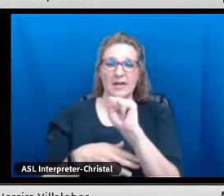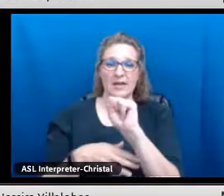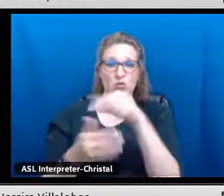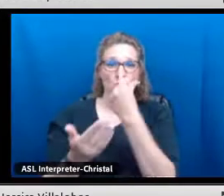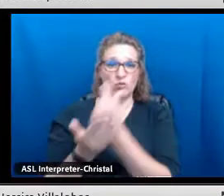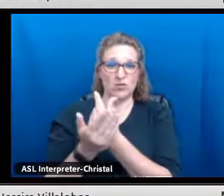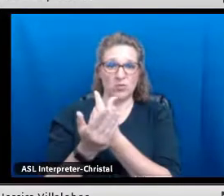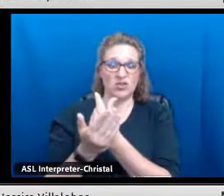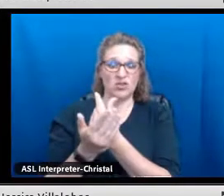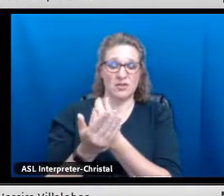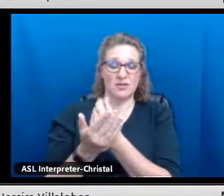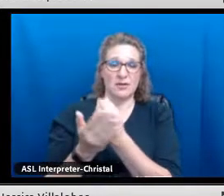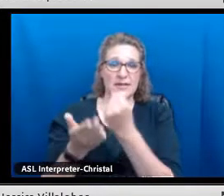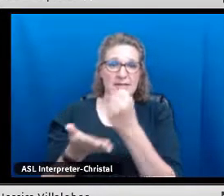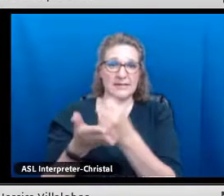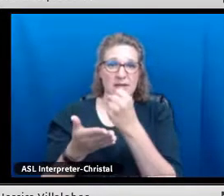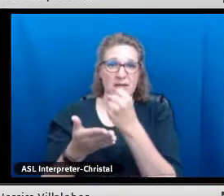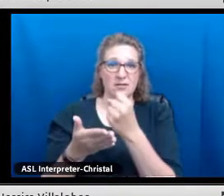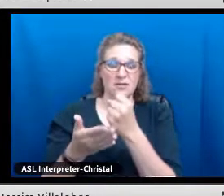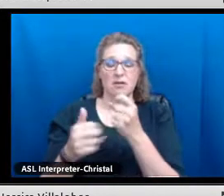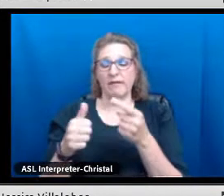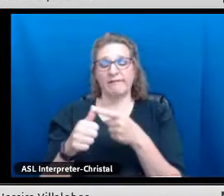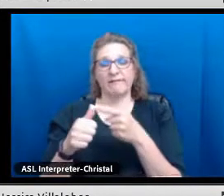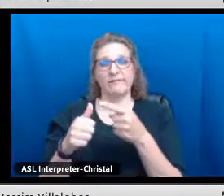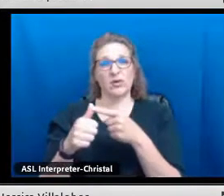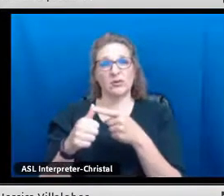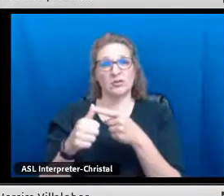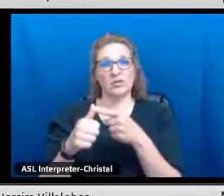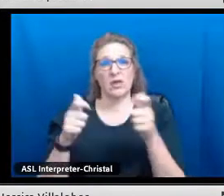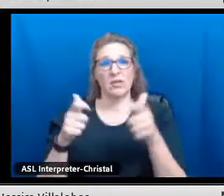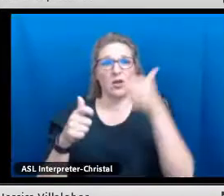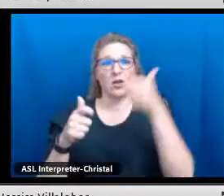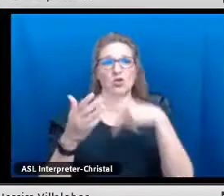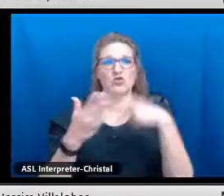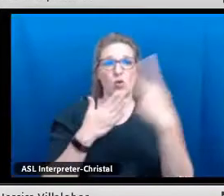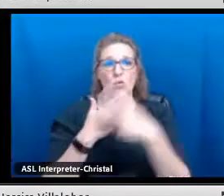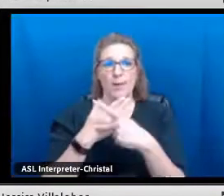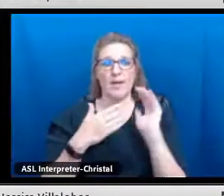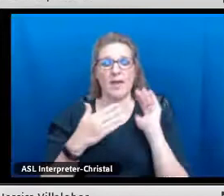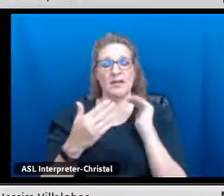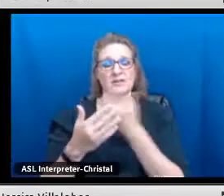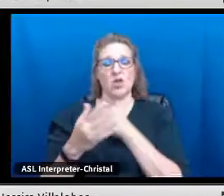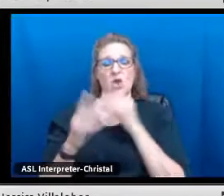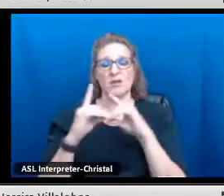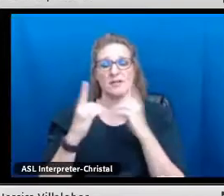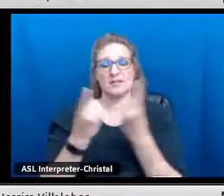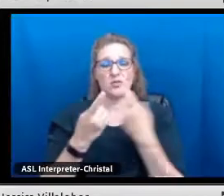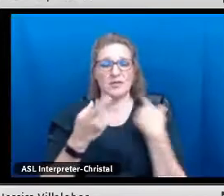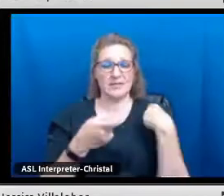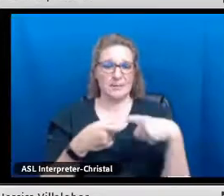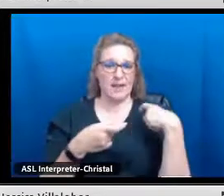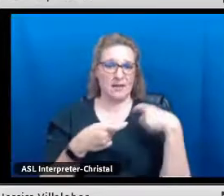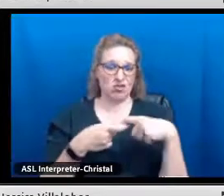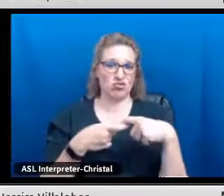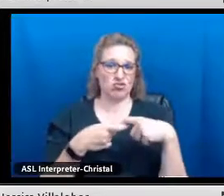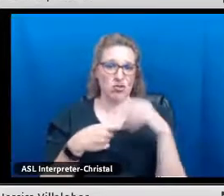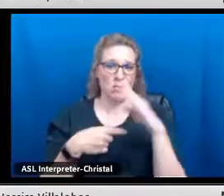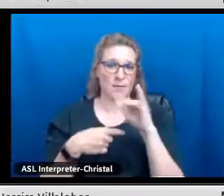Our next seals are high school graduation seals, and we'll start with the larger program